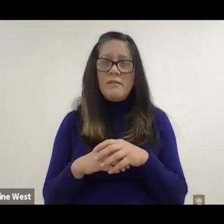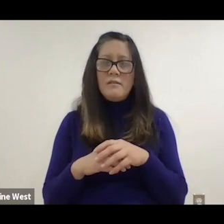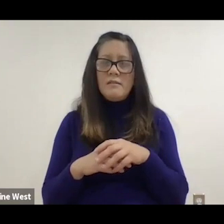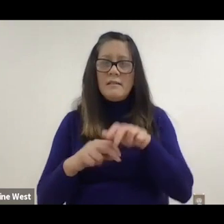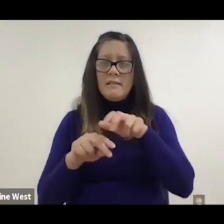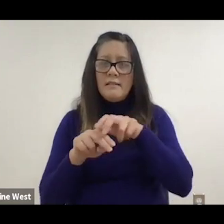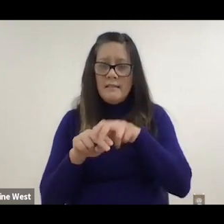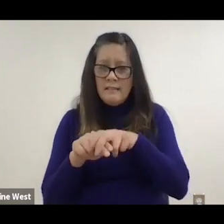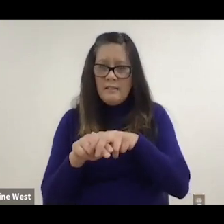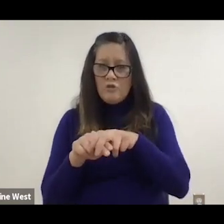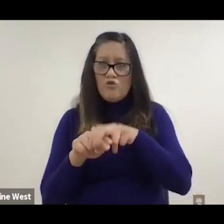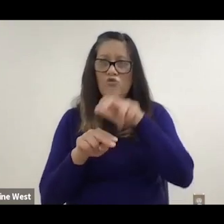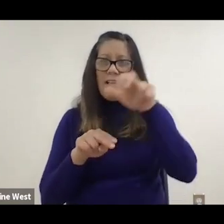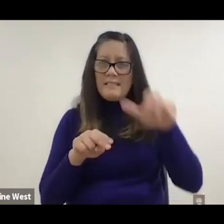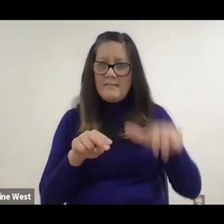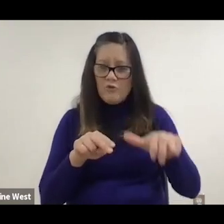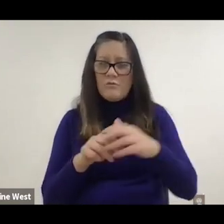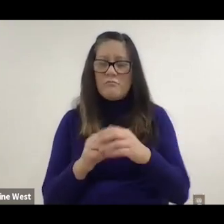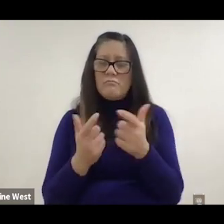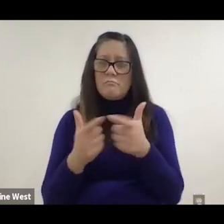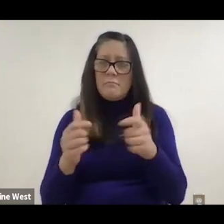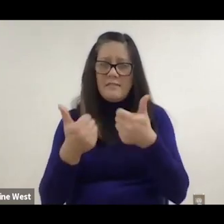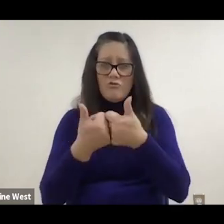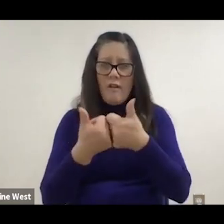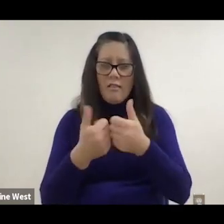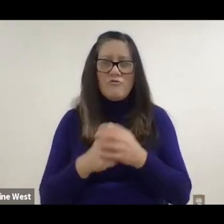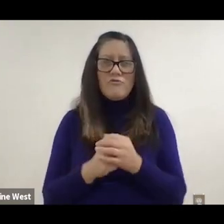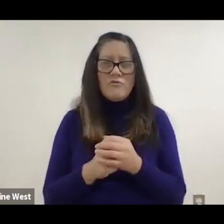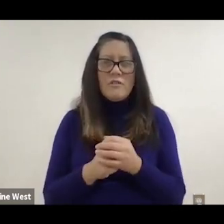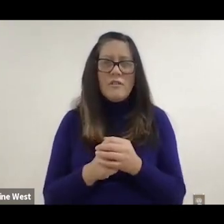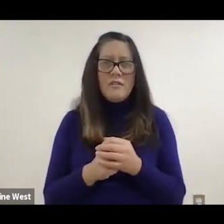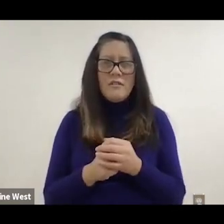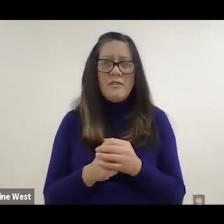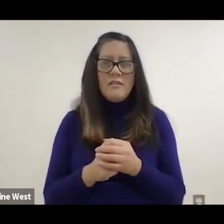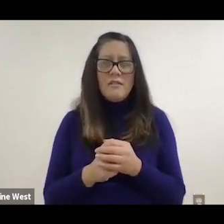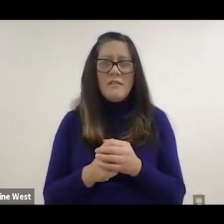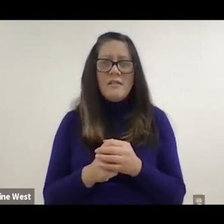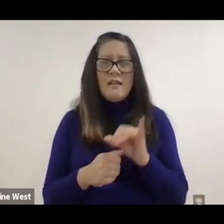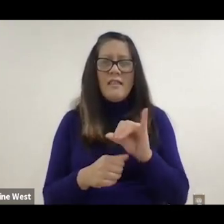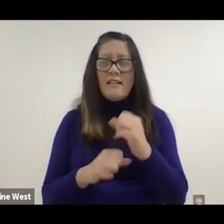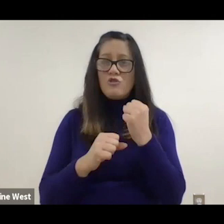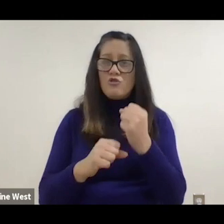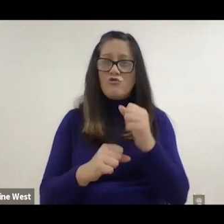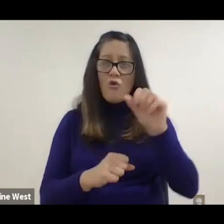transfers are a significant challenge and so this is our strong arm or the